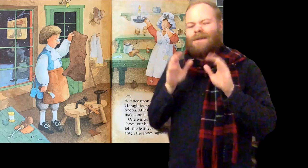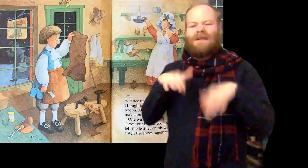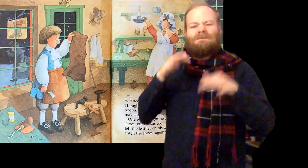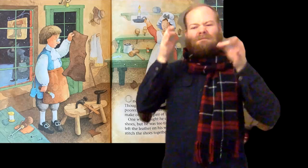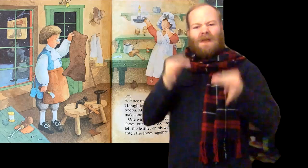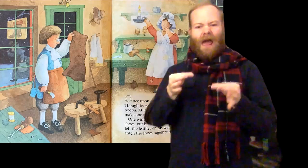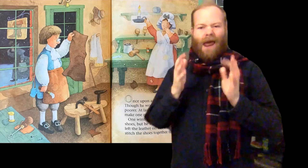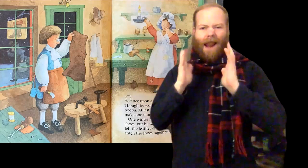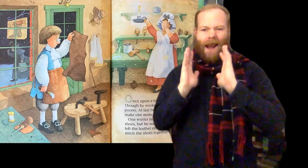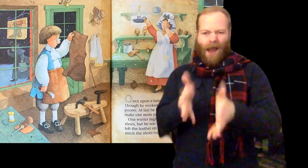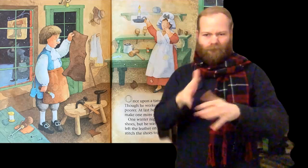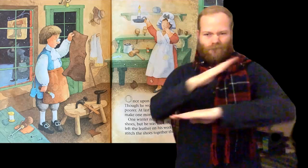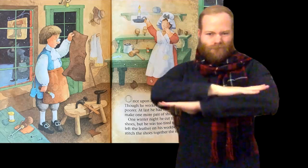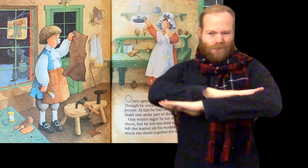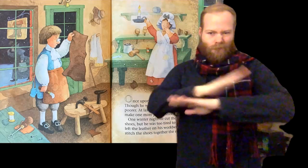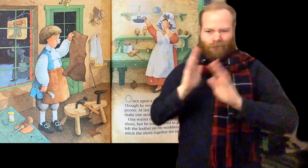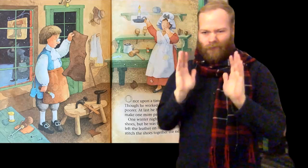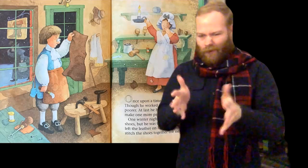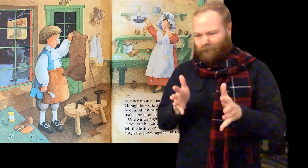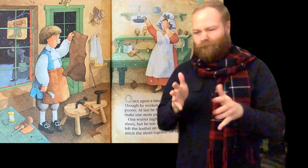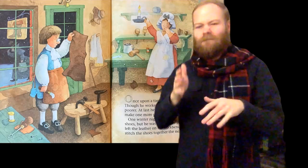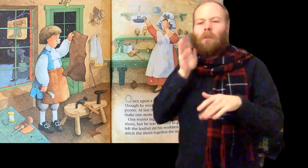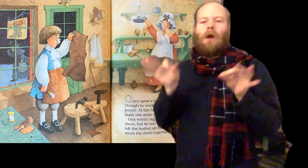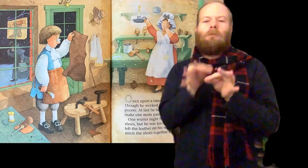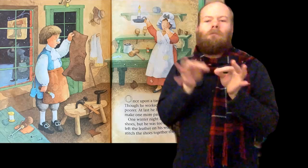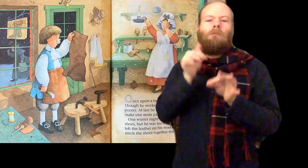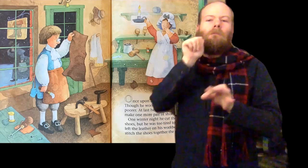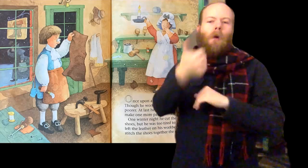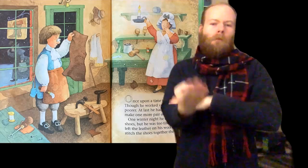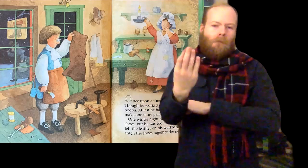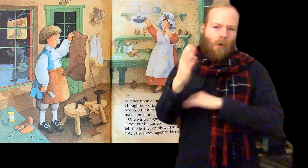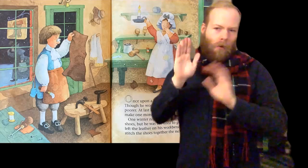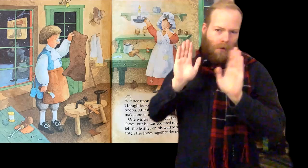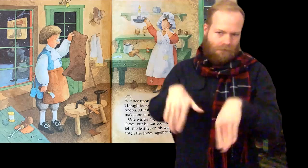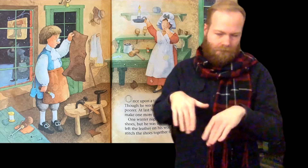He left the leather on his workbench and decided to stitch the shoes together the next morning.